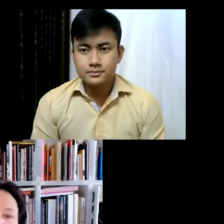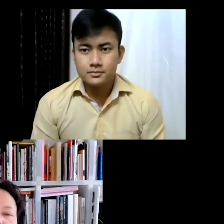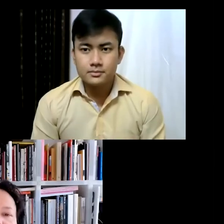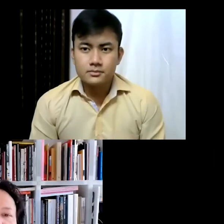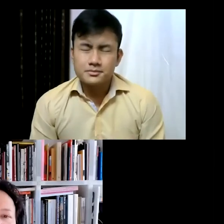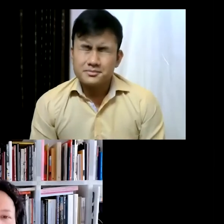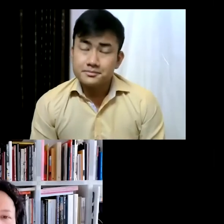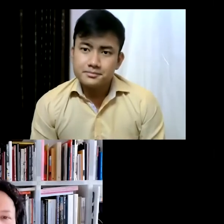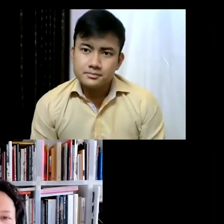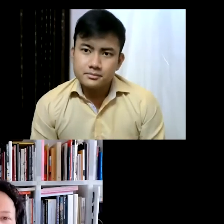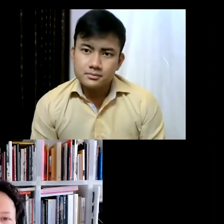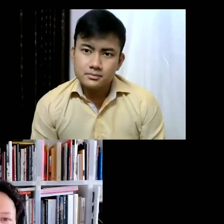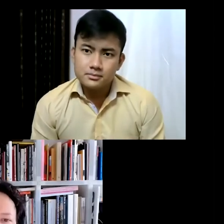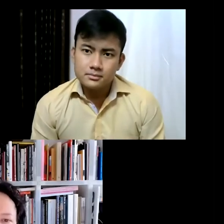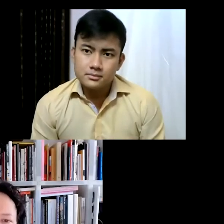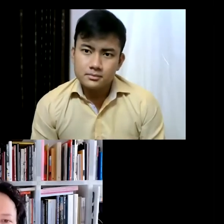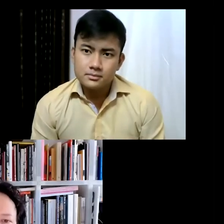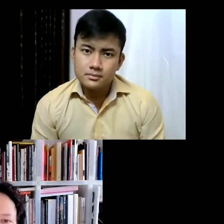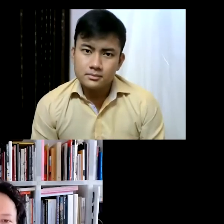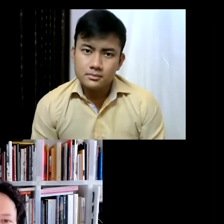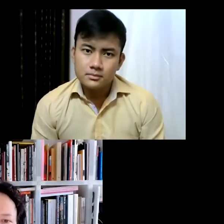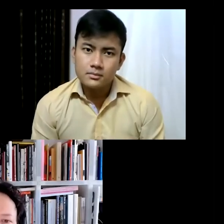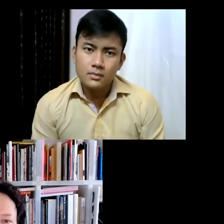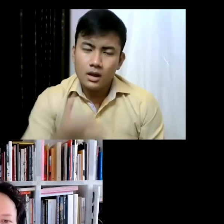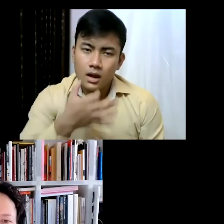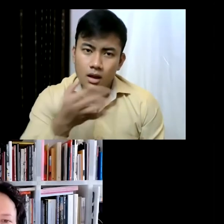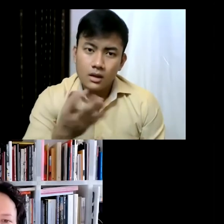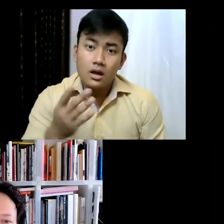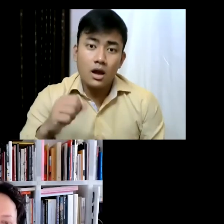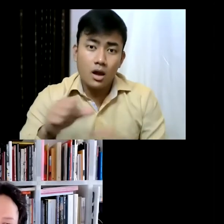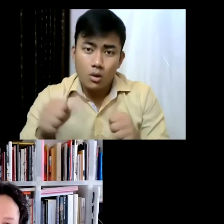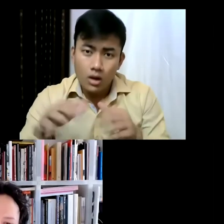So the question is how do they do that? Yeah, how do they get to connect, and how do,